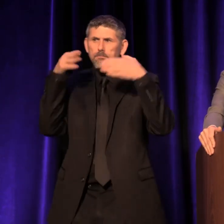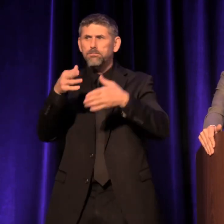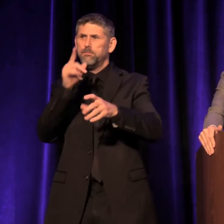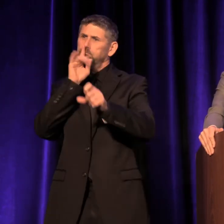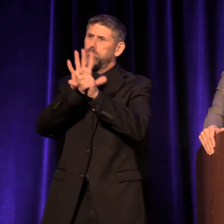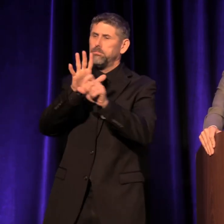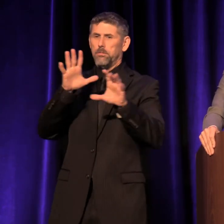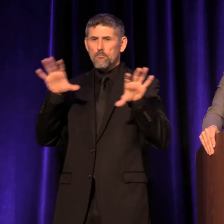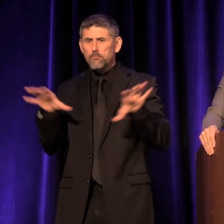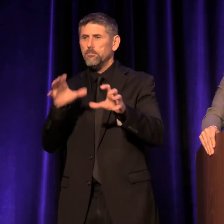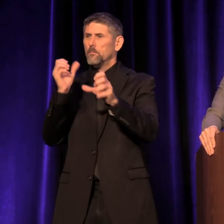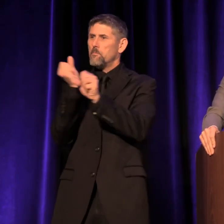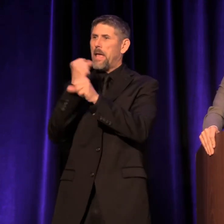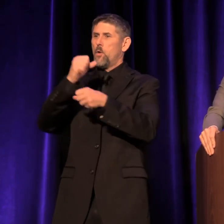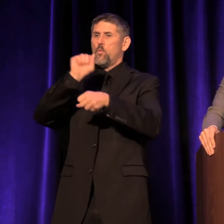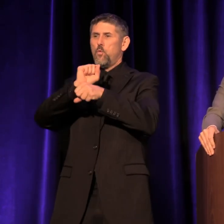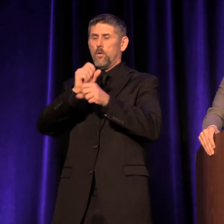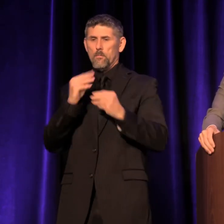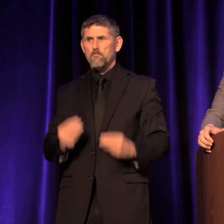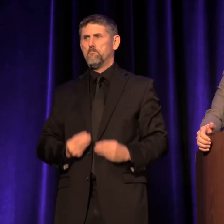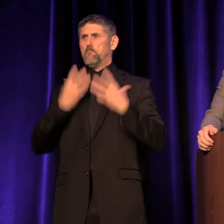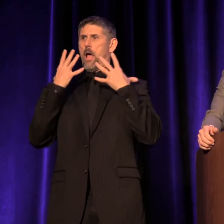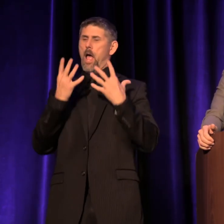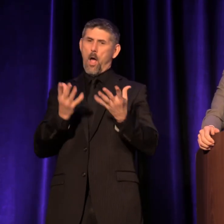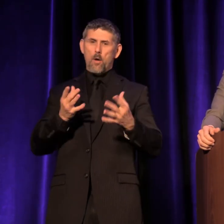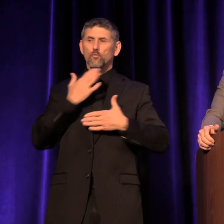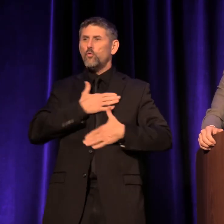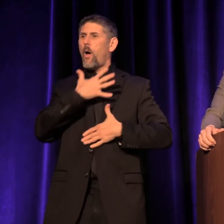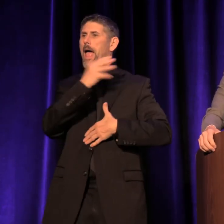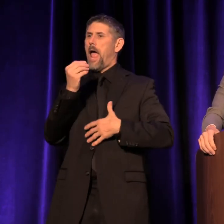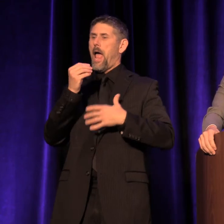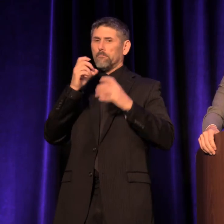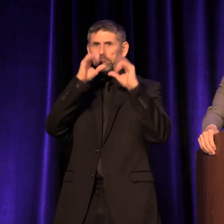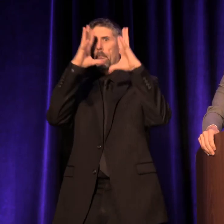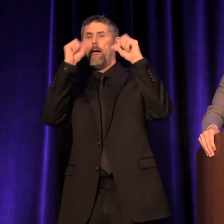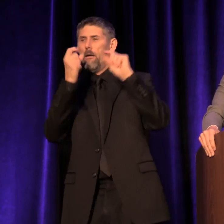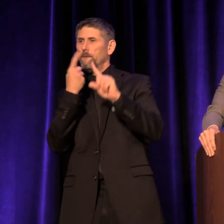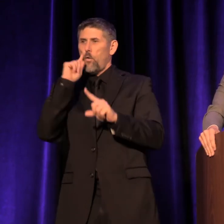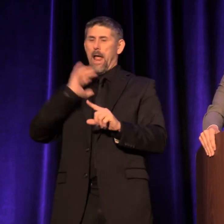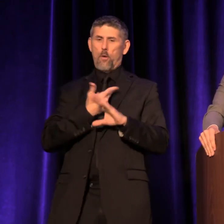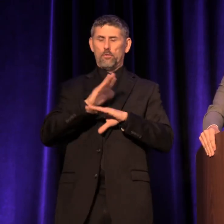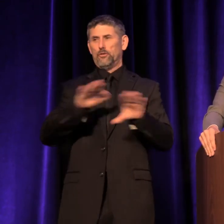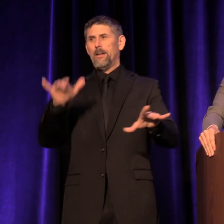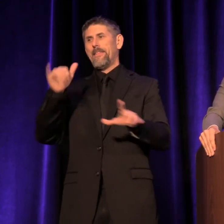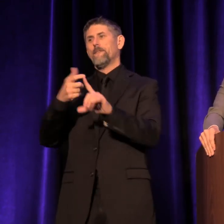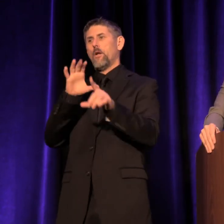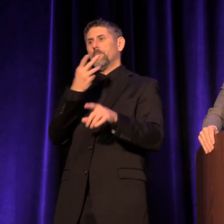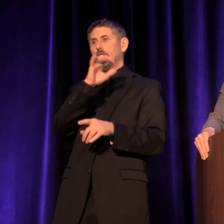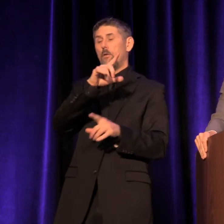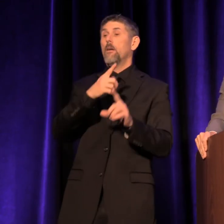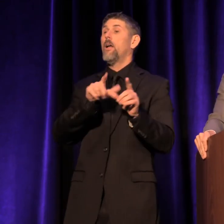that ignites joy in our children is nothing short of amazing." That's from Cheryl. And from Stephen Deats: